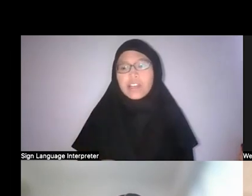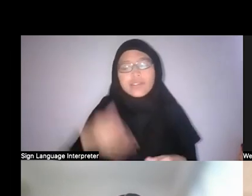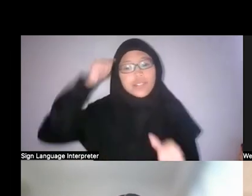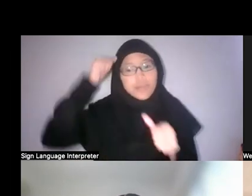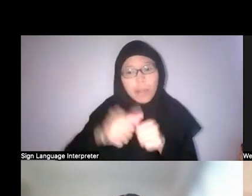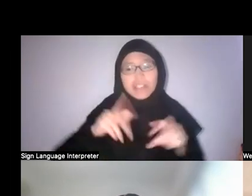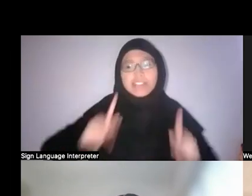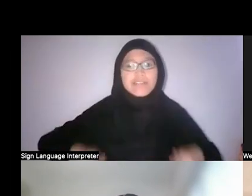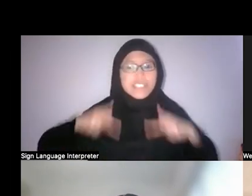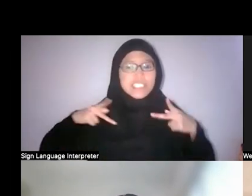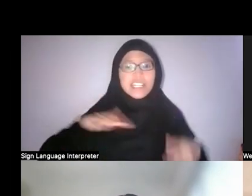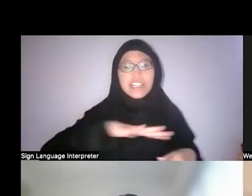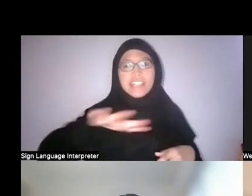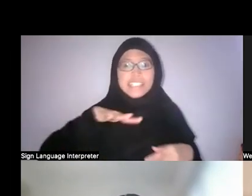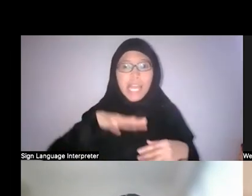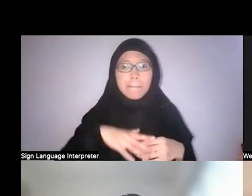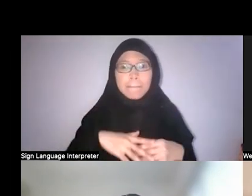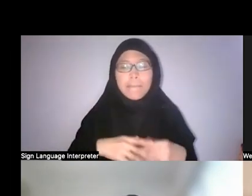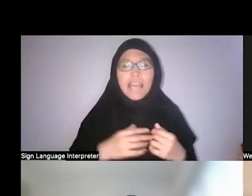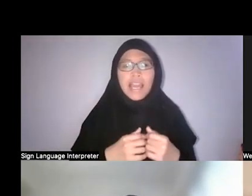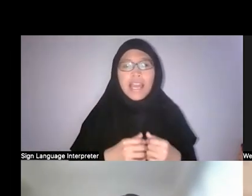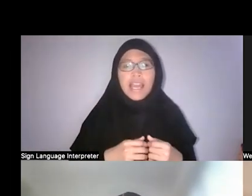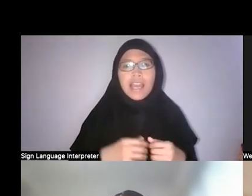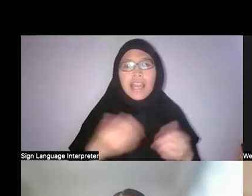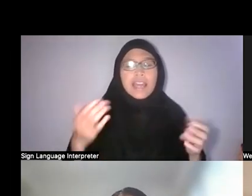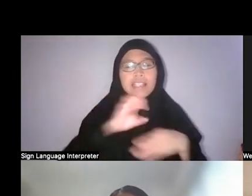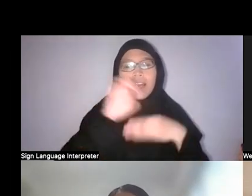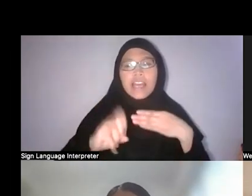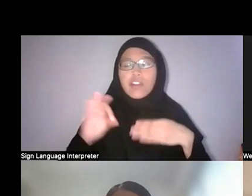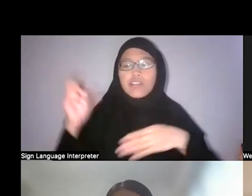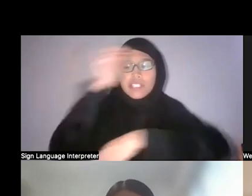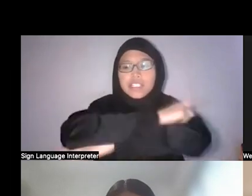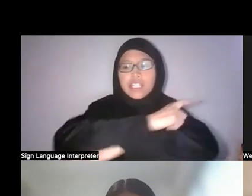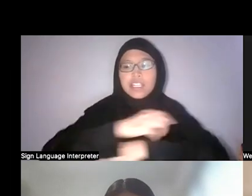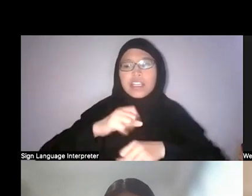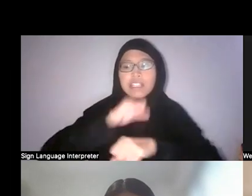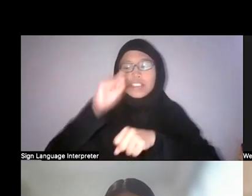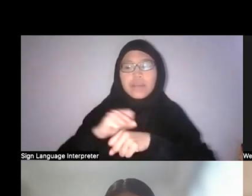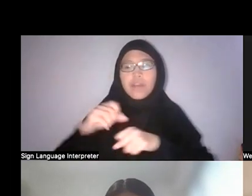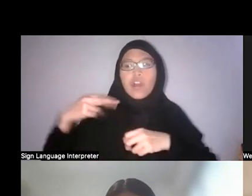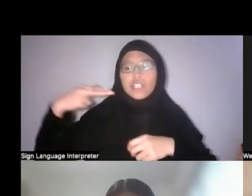Because, again, at the end of the day the story of Singapore’s development is a very physical one and a very violent one.